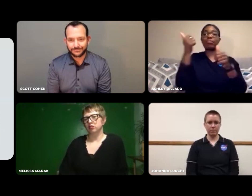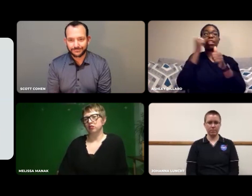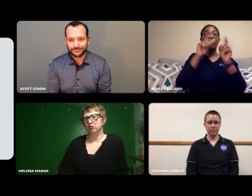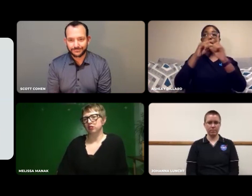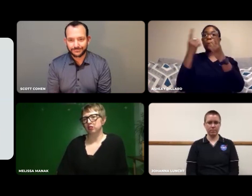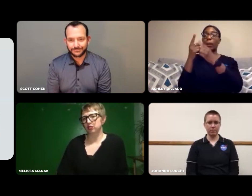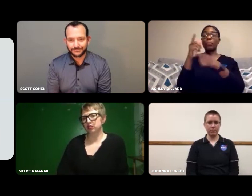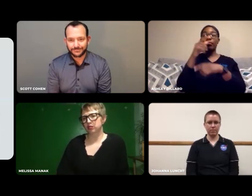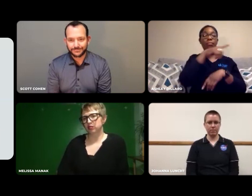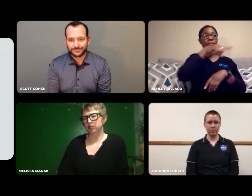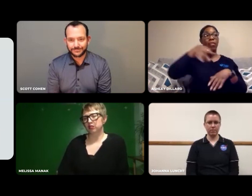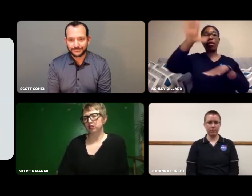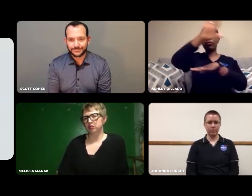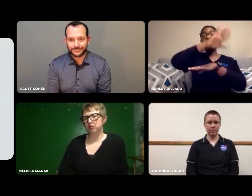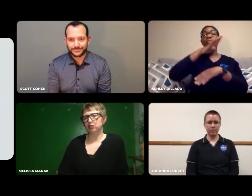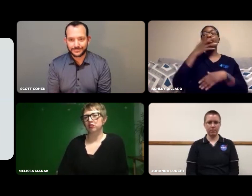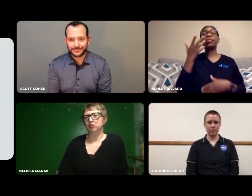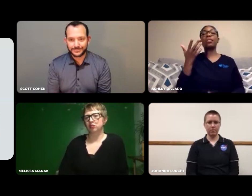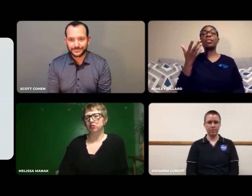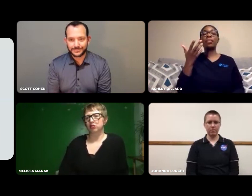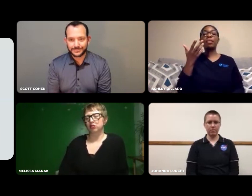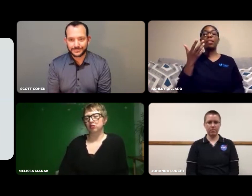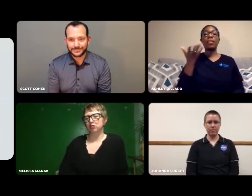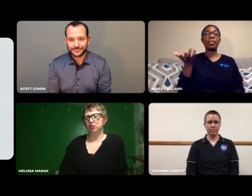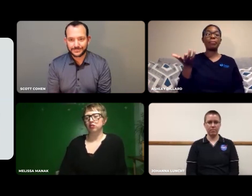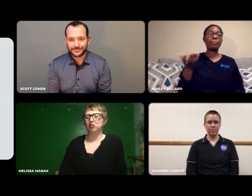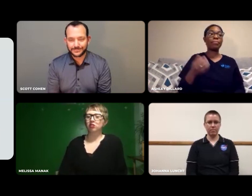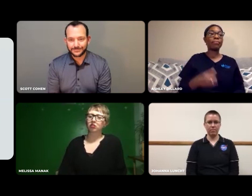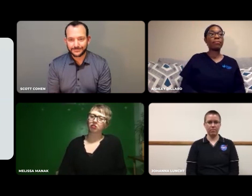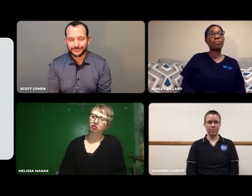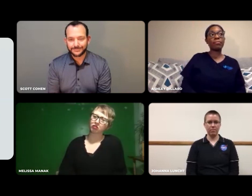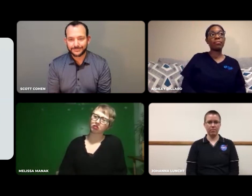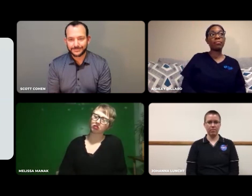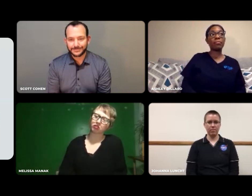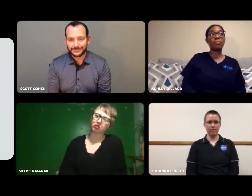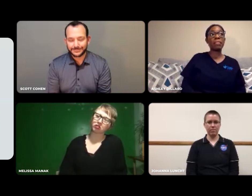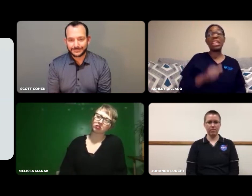then move on throughout different departments.